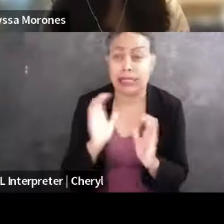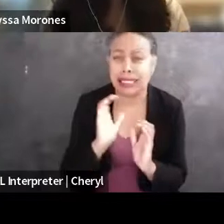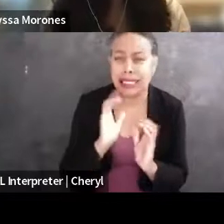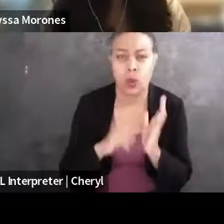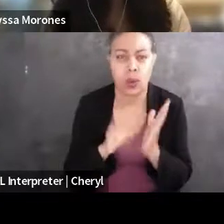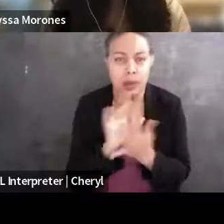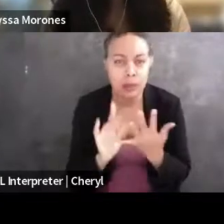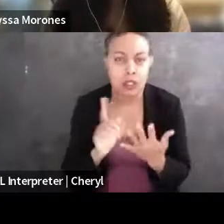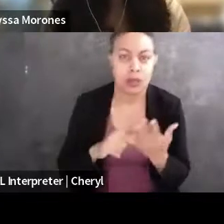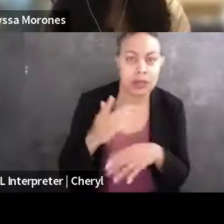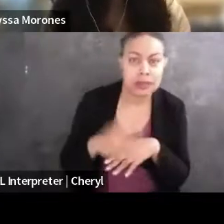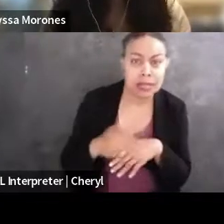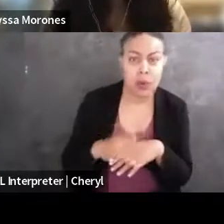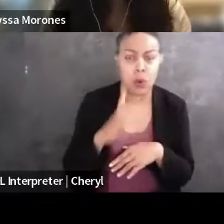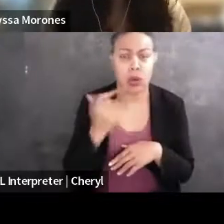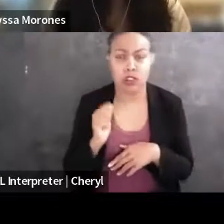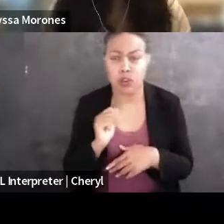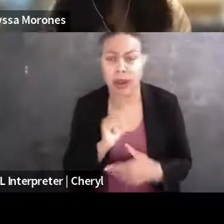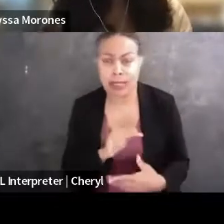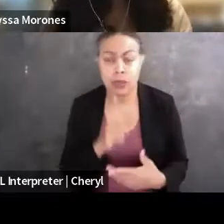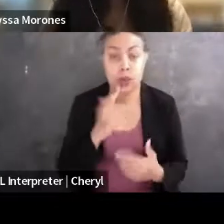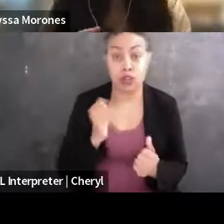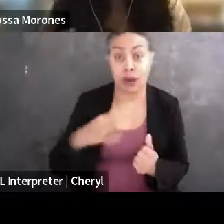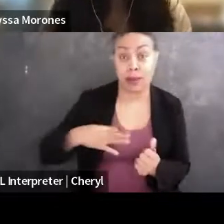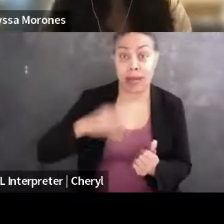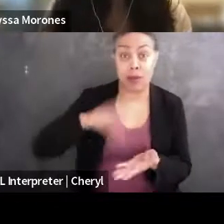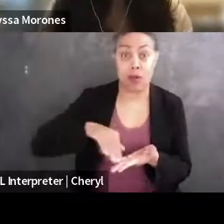if you're gonna try to get loan forgiveness and like coordinating all that.